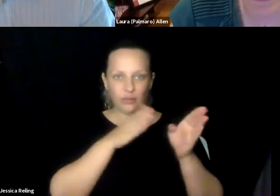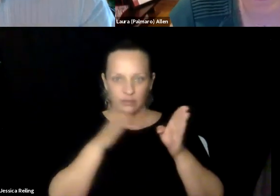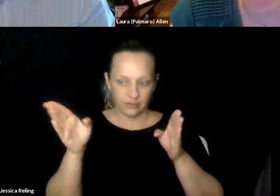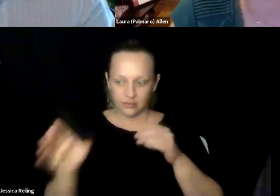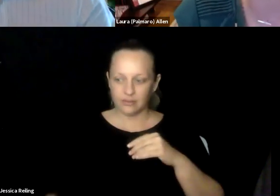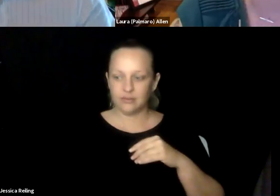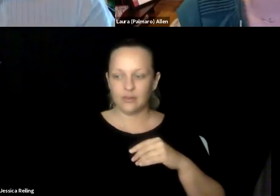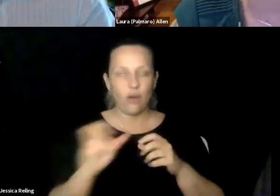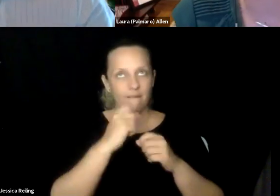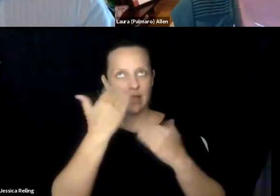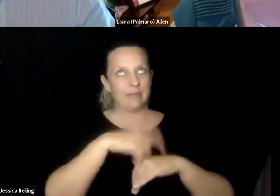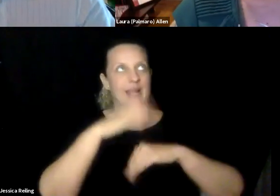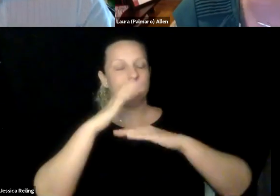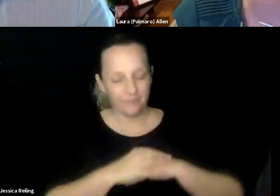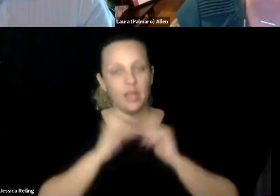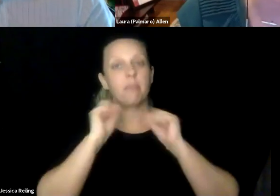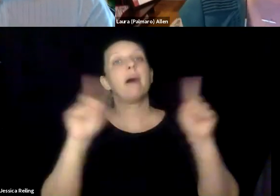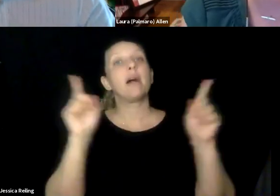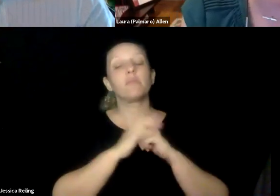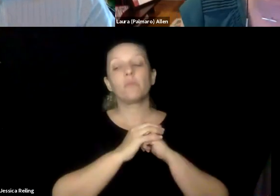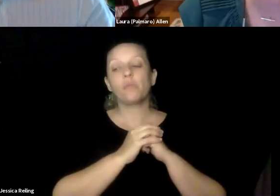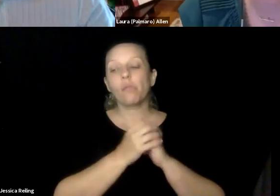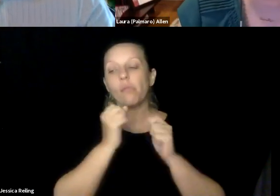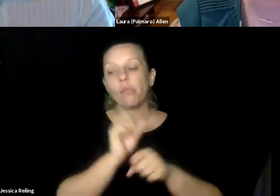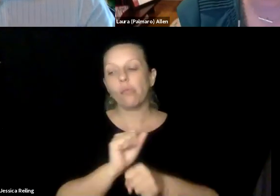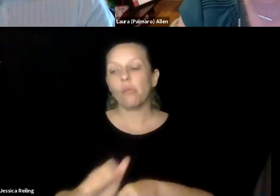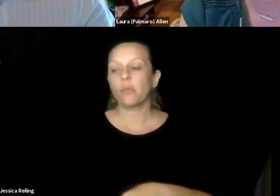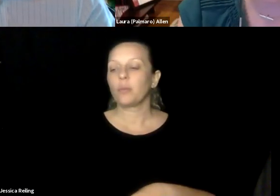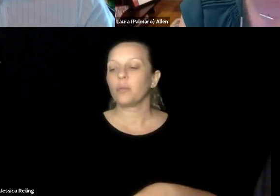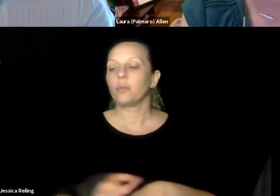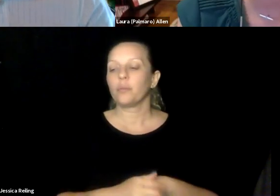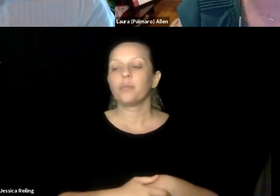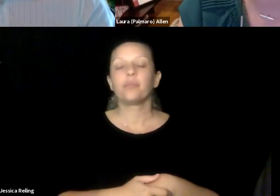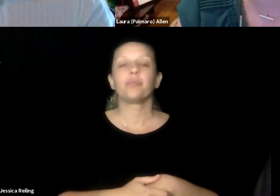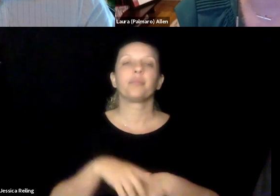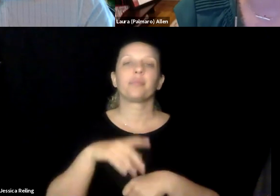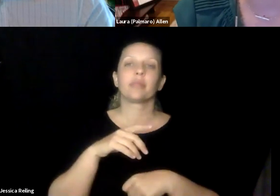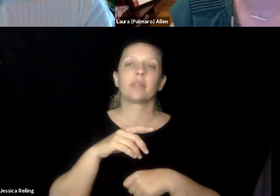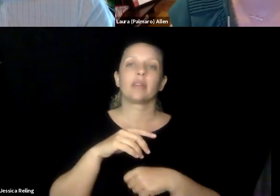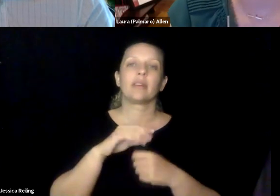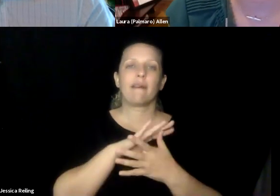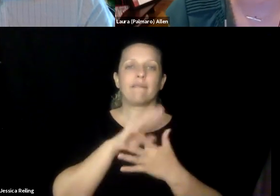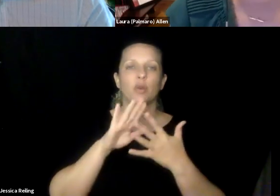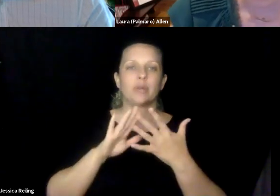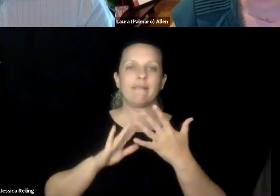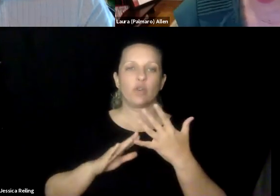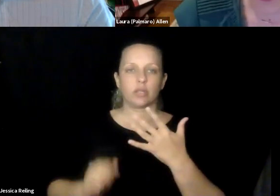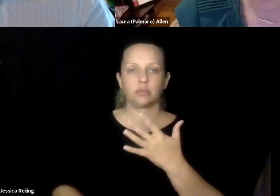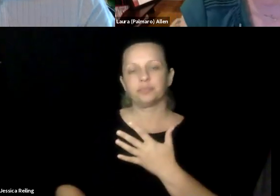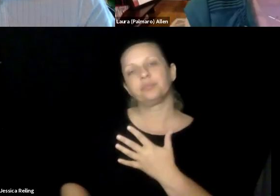education. >> LAURA ALLEN: Yeah. There's a lot of directions we could go in. I know we only have a few minutes. I